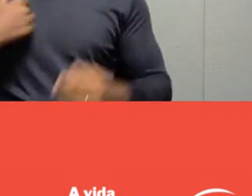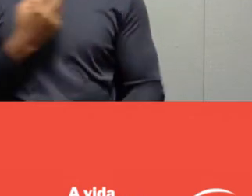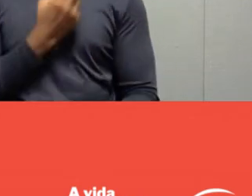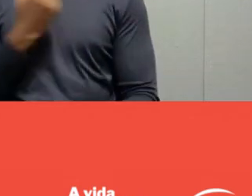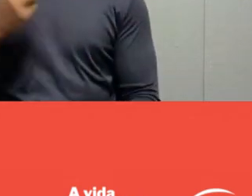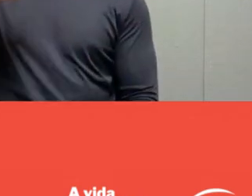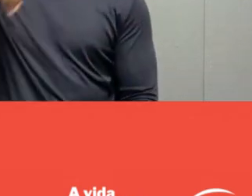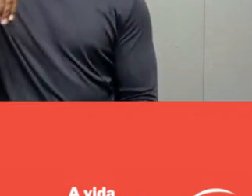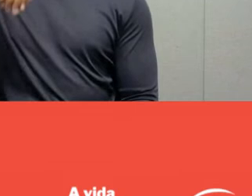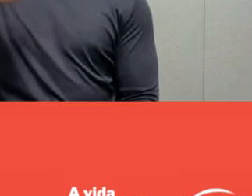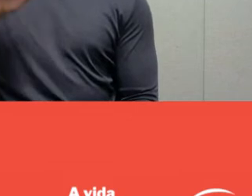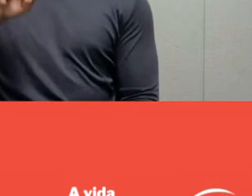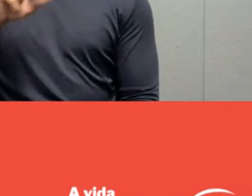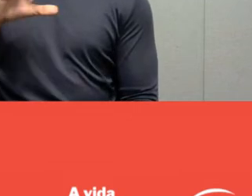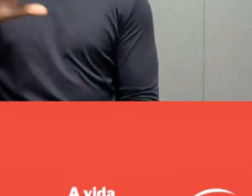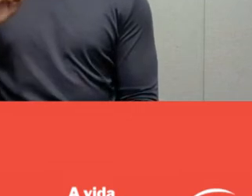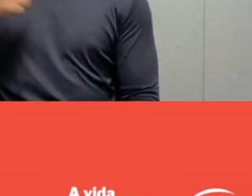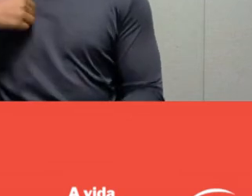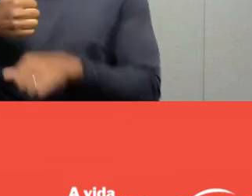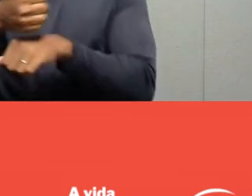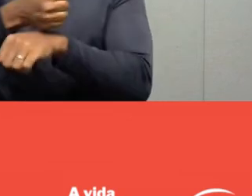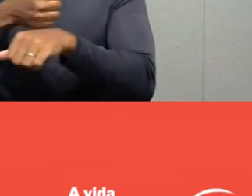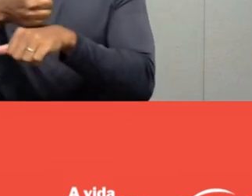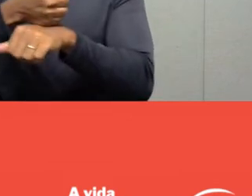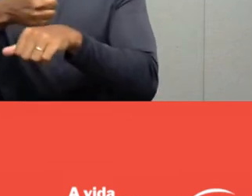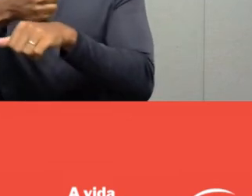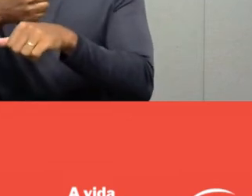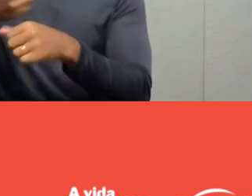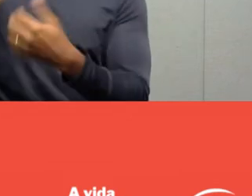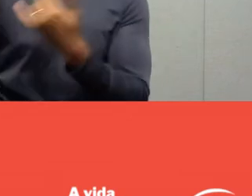I'm a recreation specialist for the National Department,